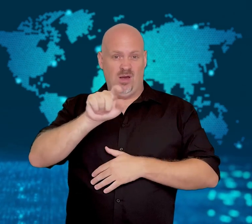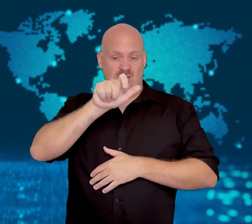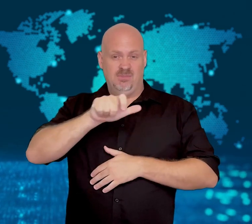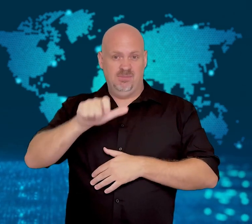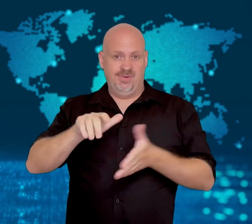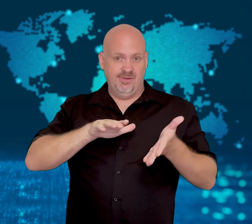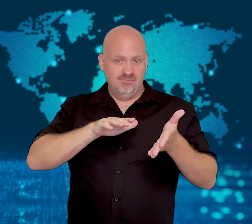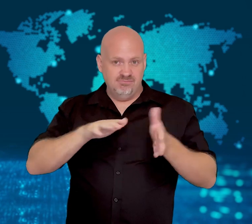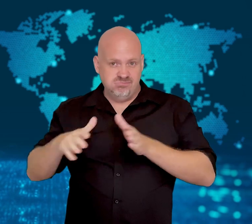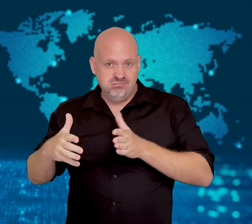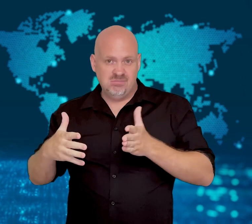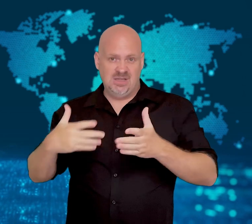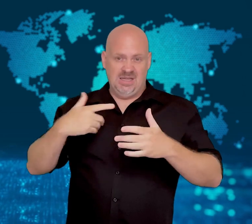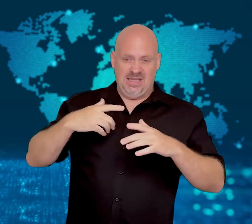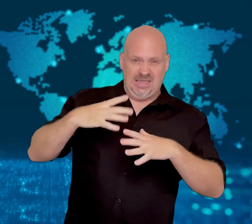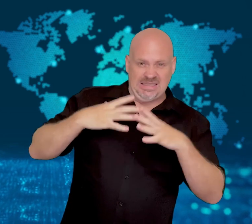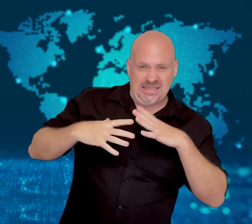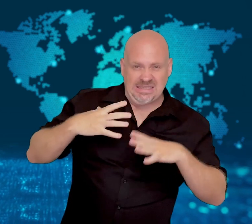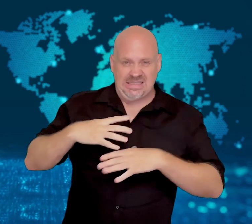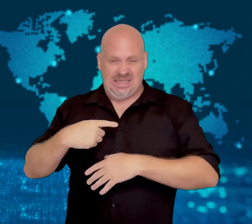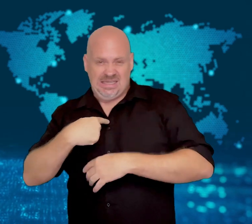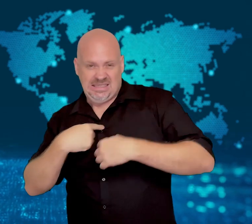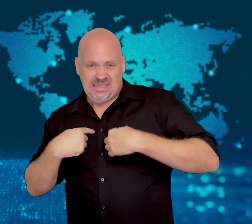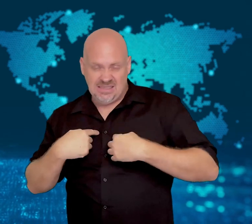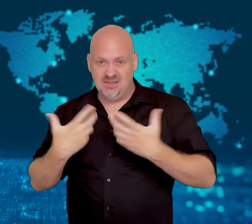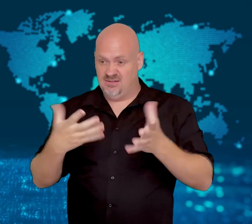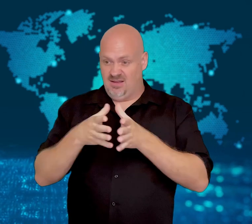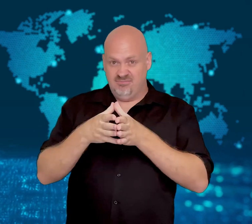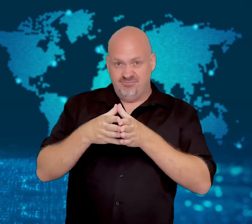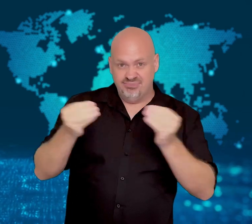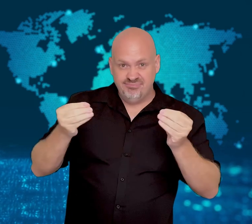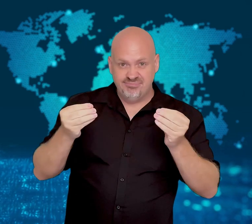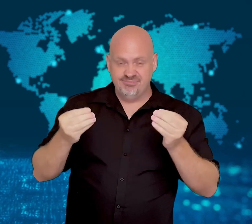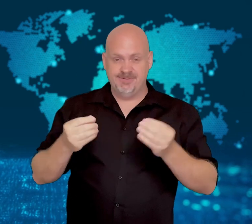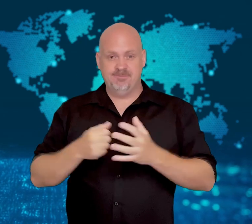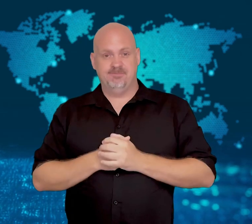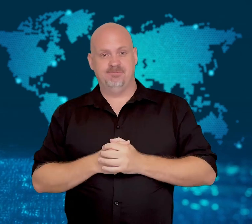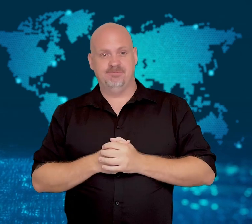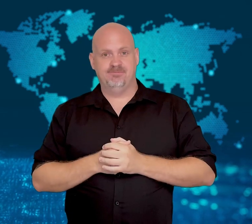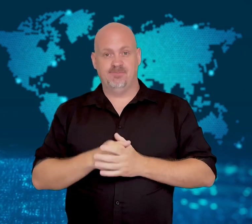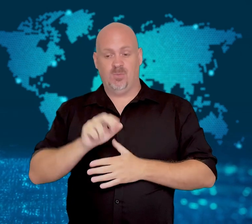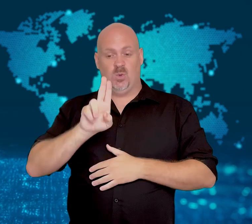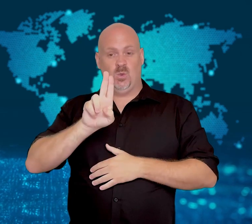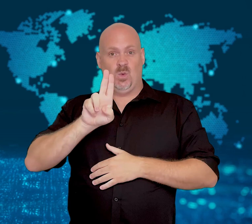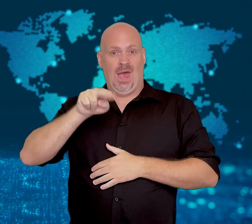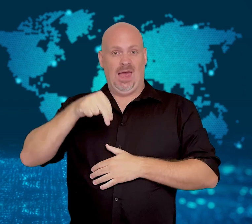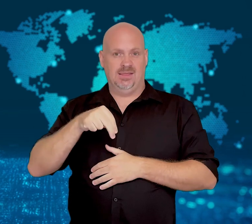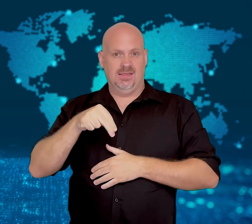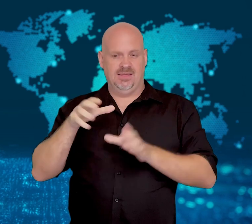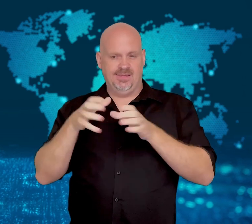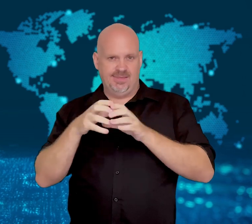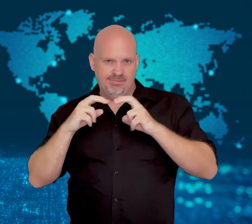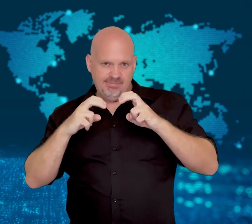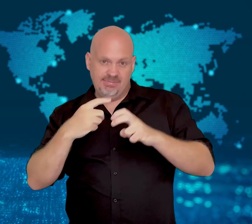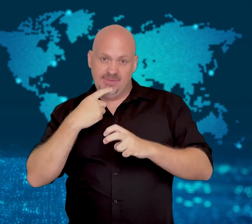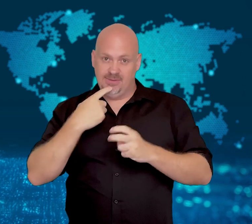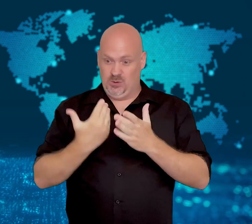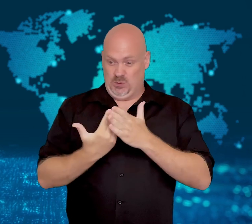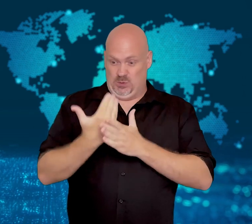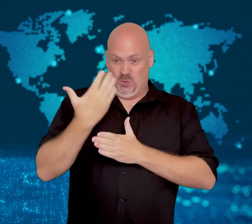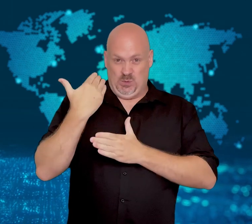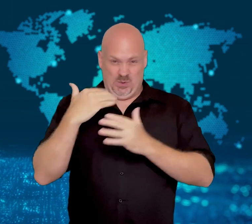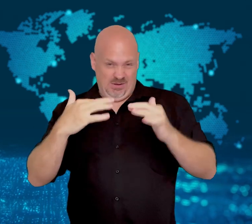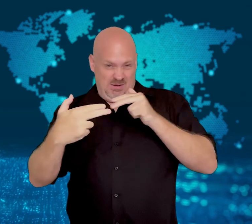since they flared up over three weeks ago.